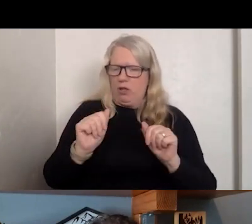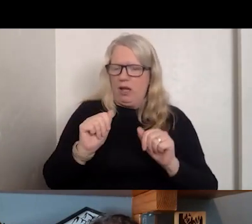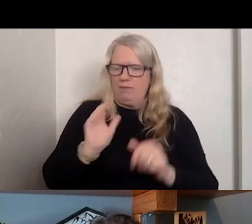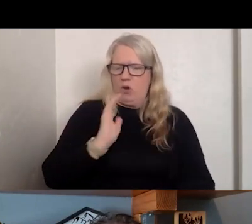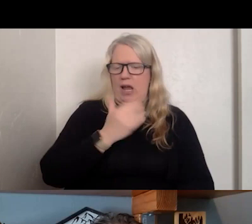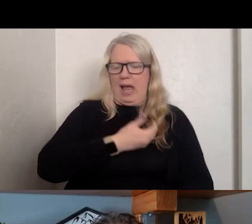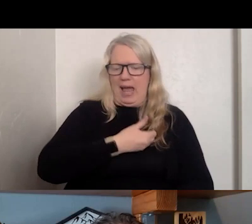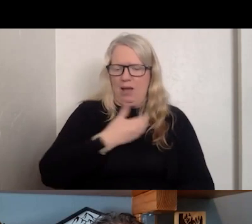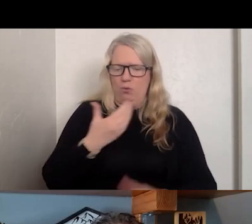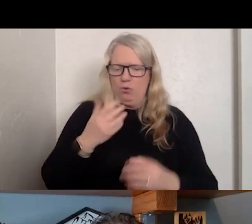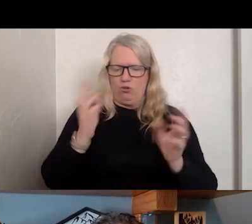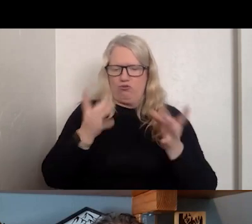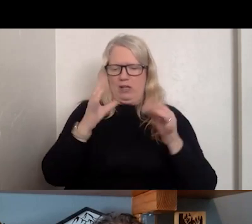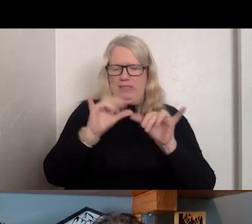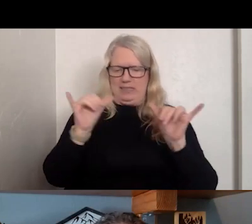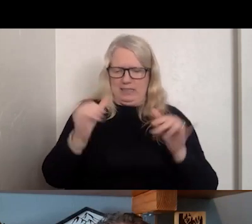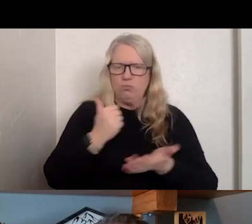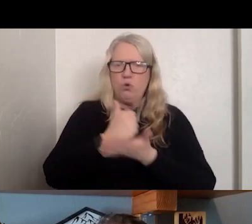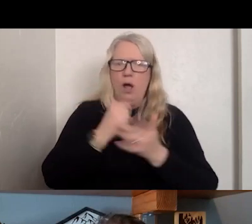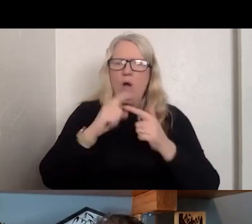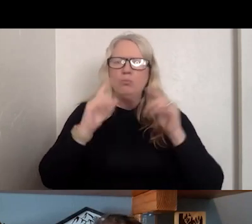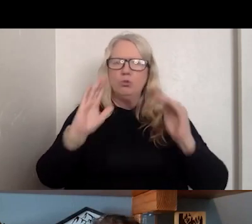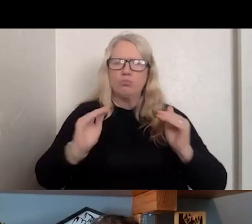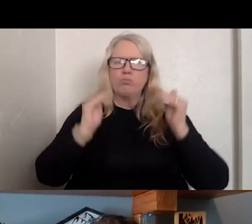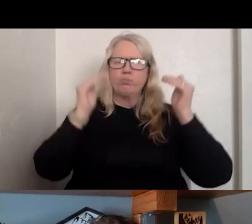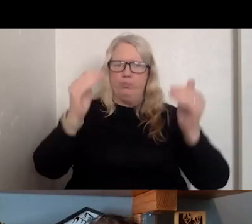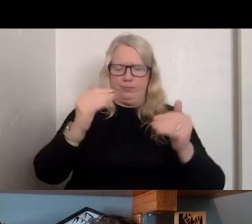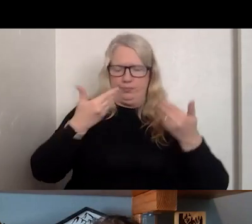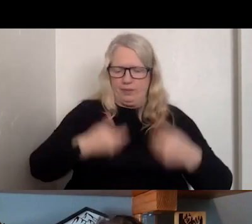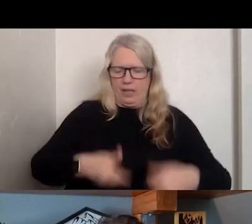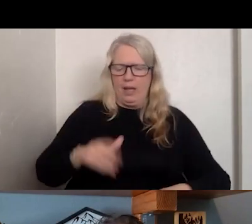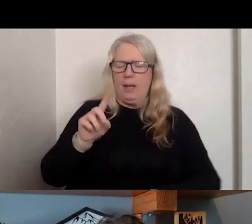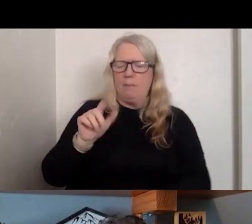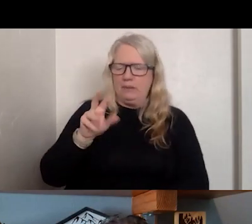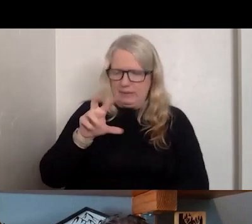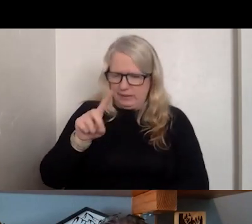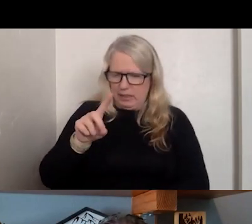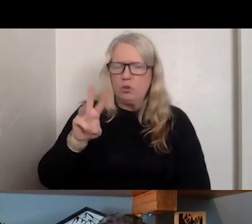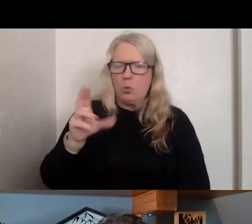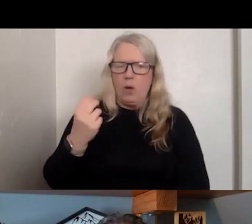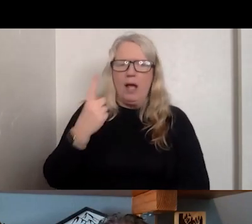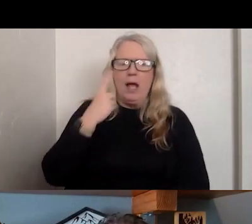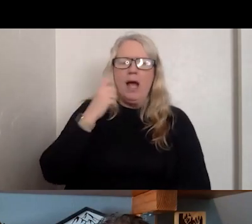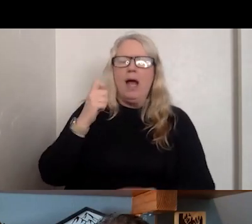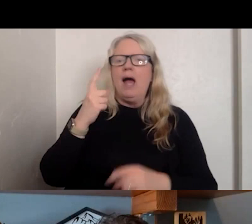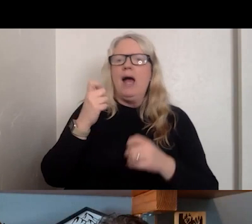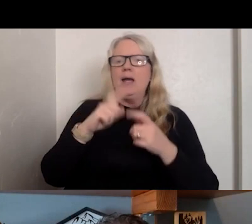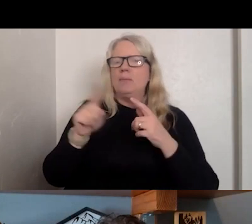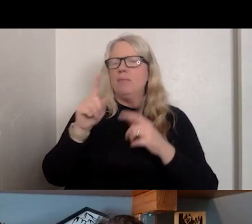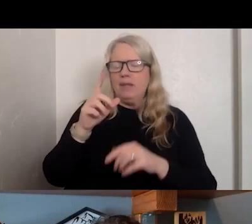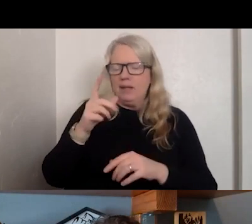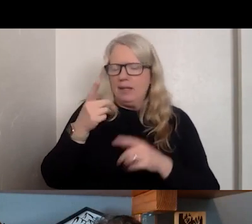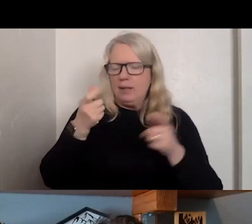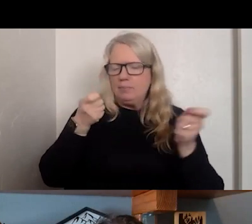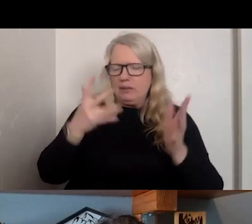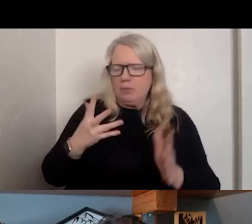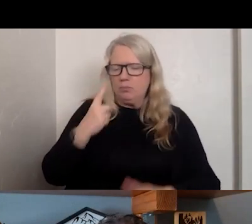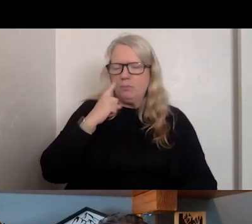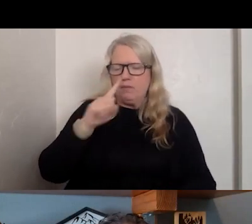NEXT LEVEL. AGAIN, I AM DAVID WELSH AND I AM THE DEPUTY DIRECTOR OF MEDICAID SERVICES HERE IN IDAHO.